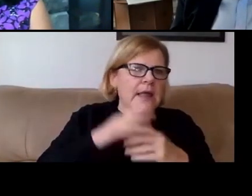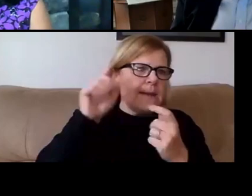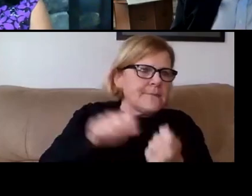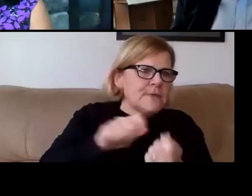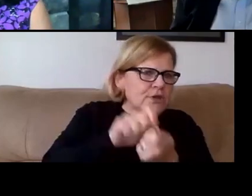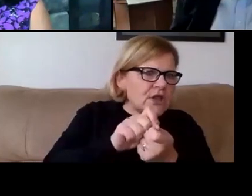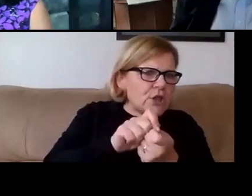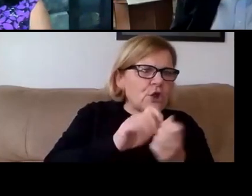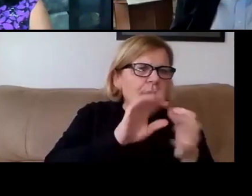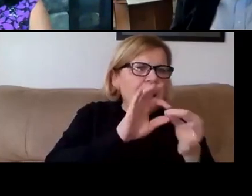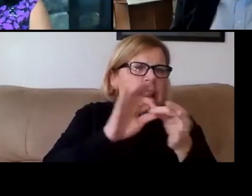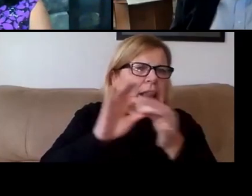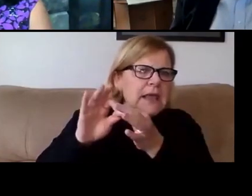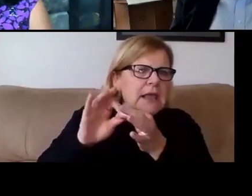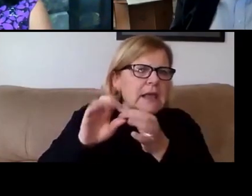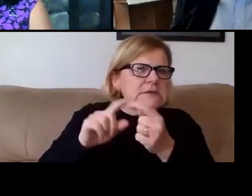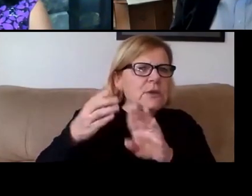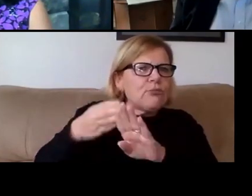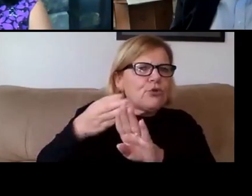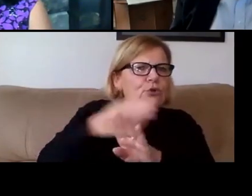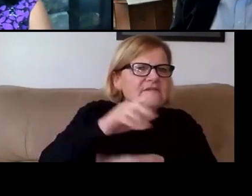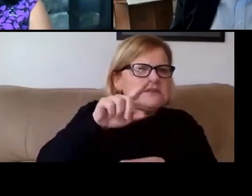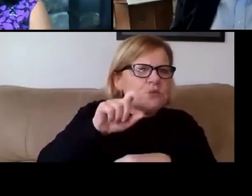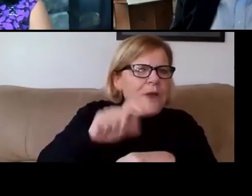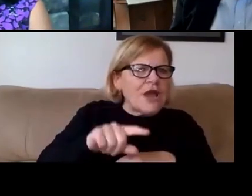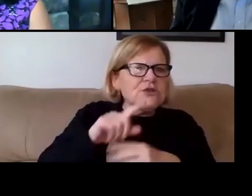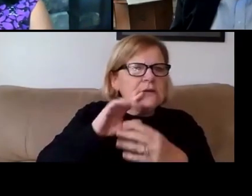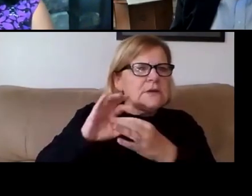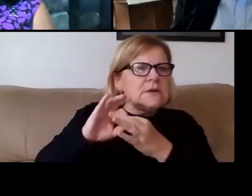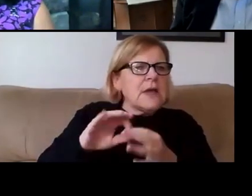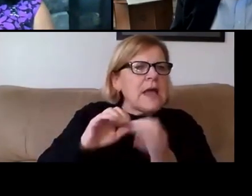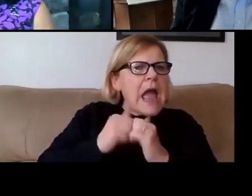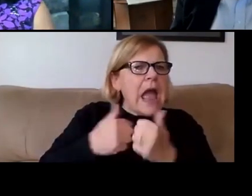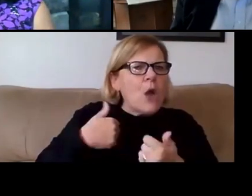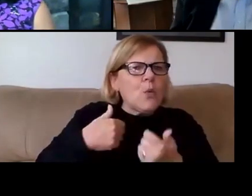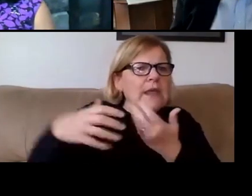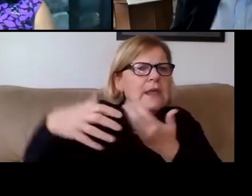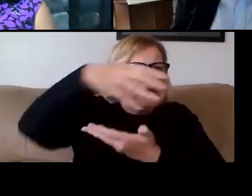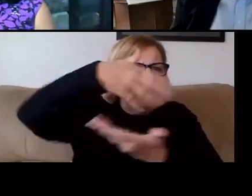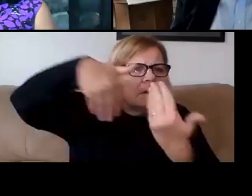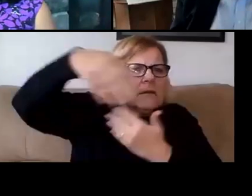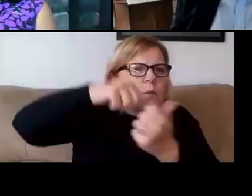linked to the previous question, which has to do with how we engage our students as well